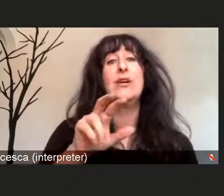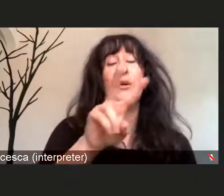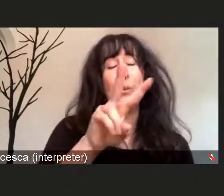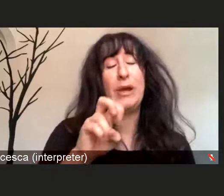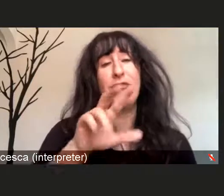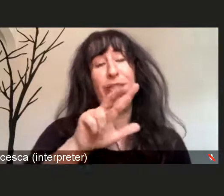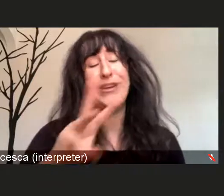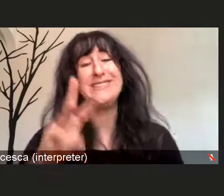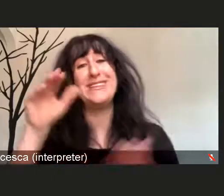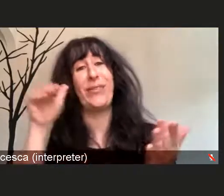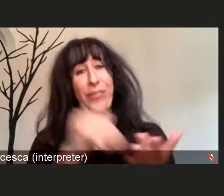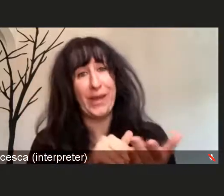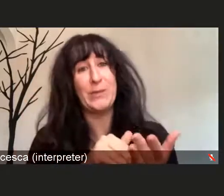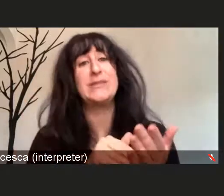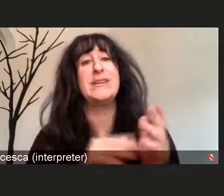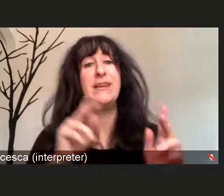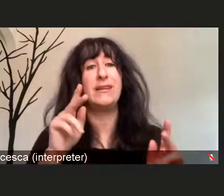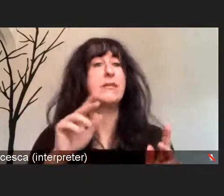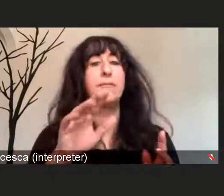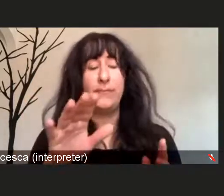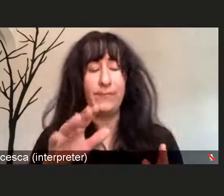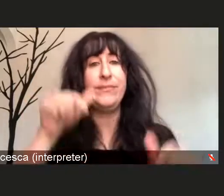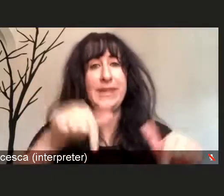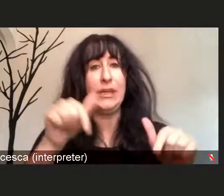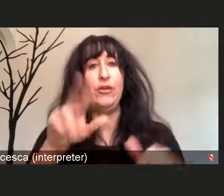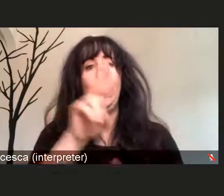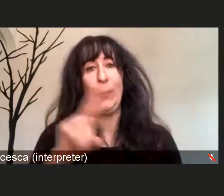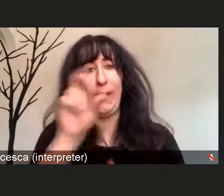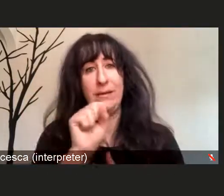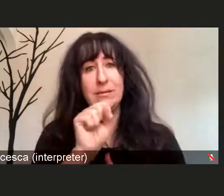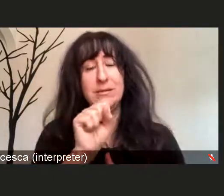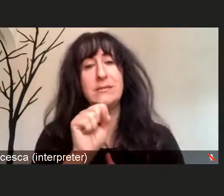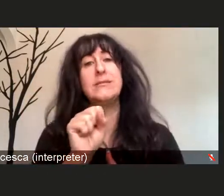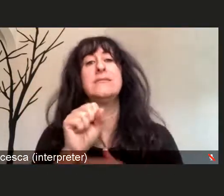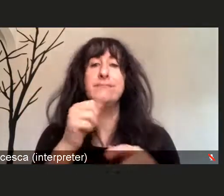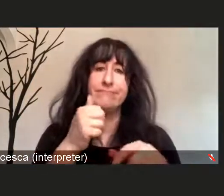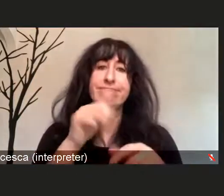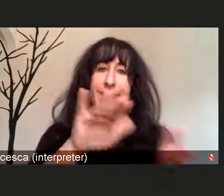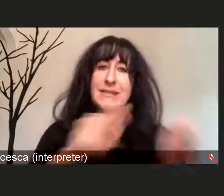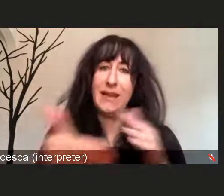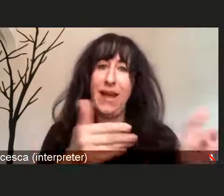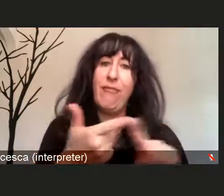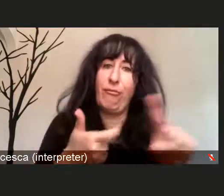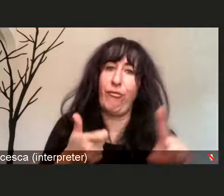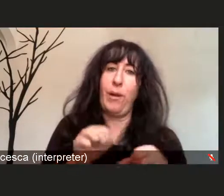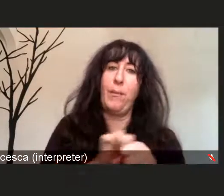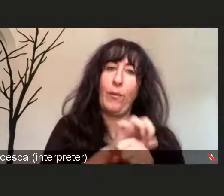excuse me, United States citizen lives to COVID-19 since the beginning of the pandemic.